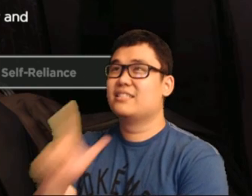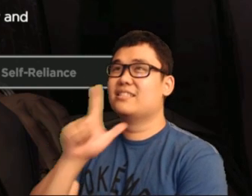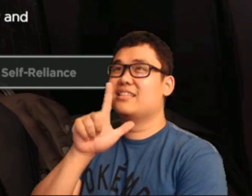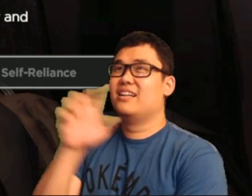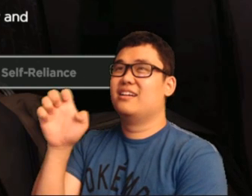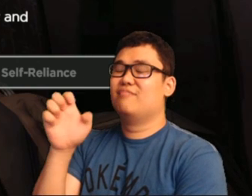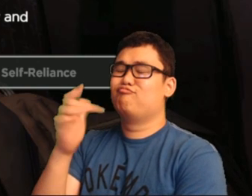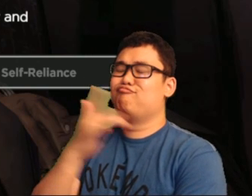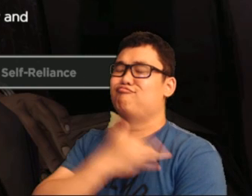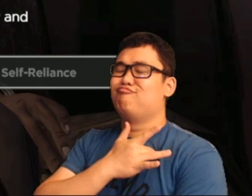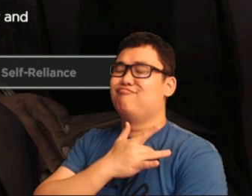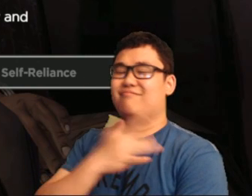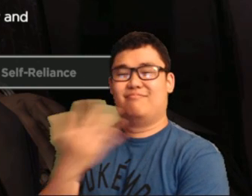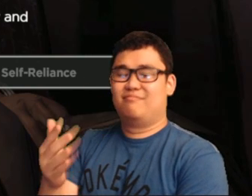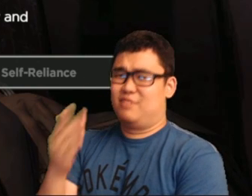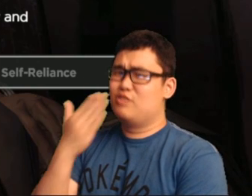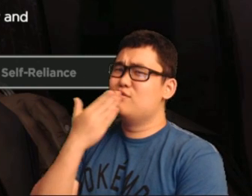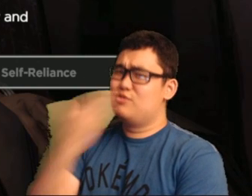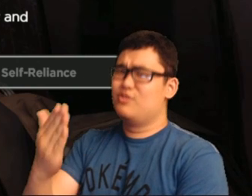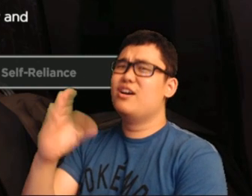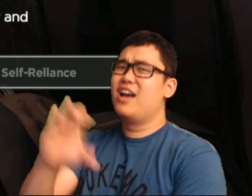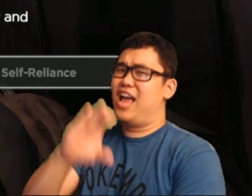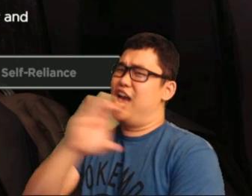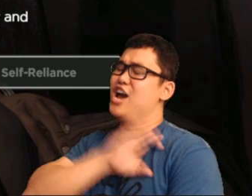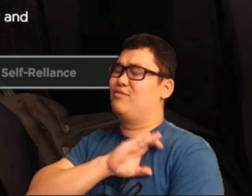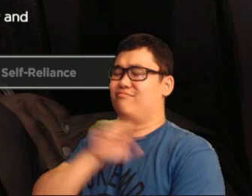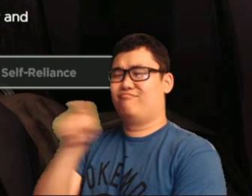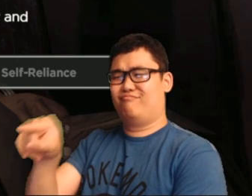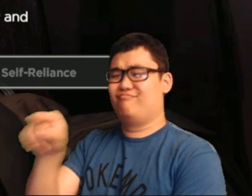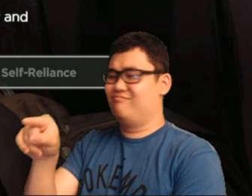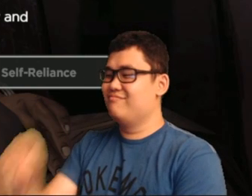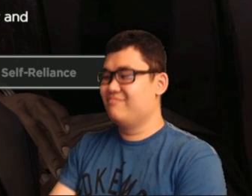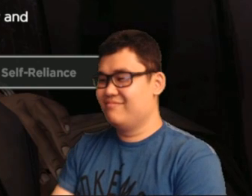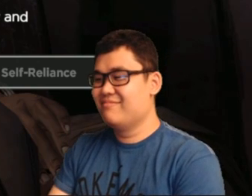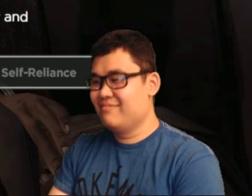Lee... Oh! He was such a good character.